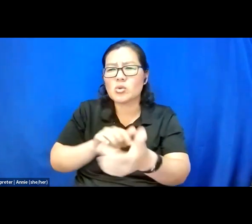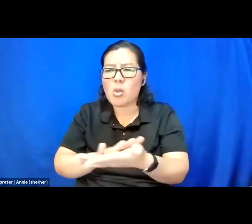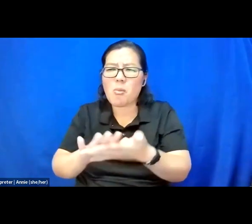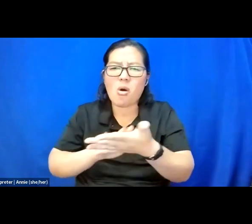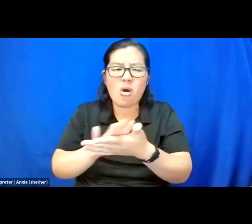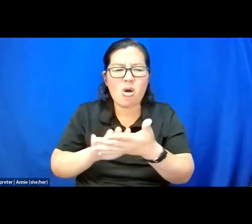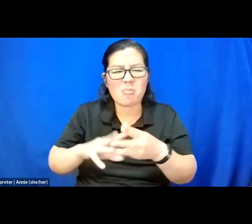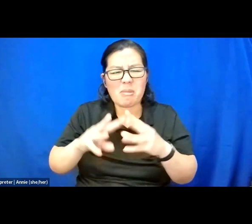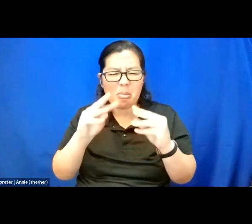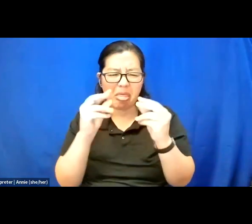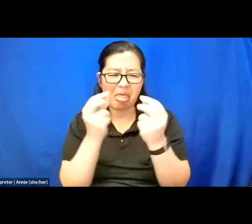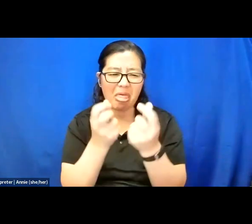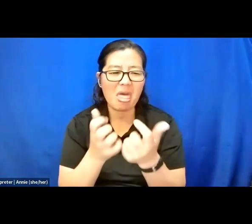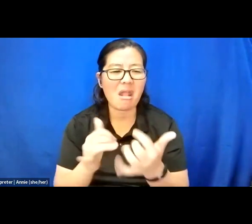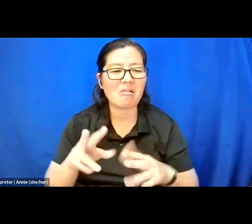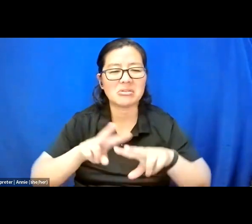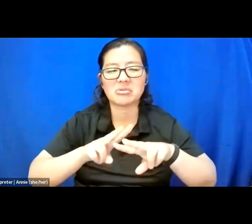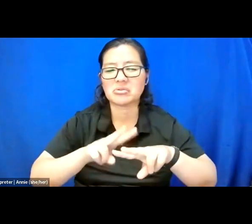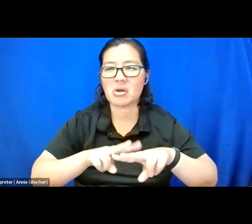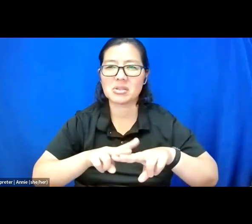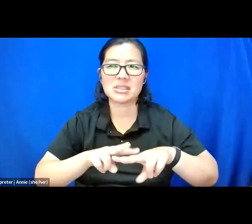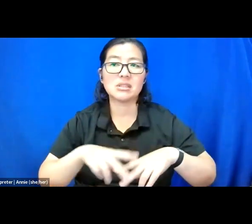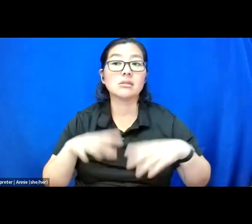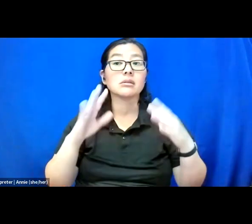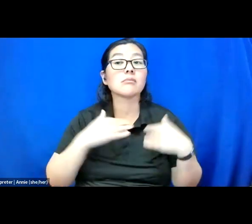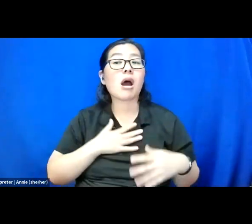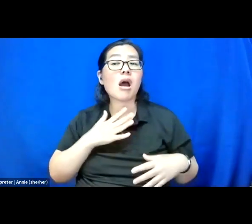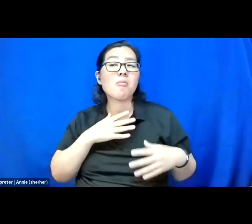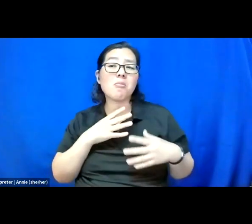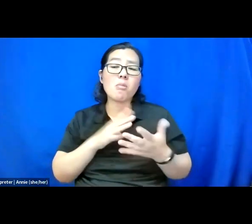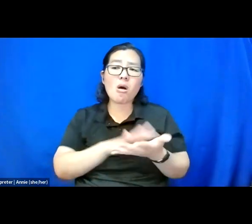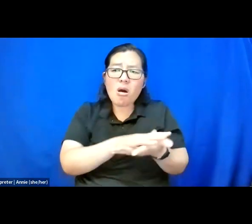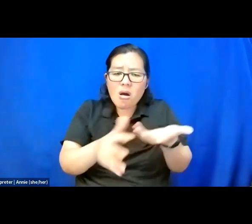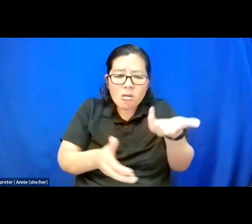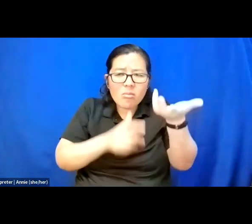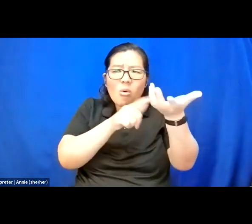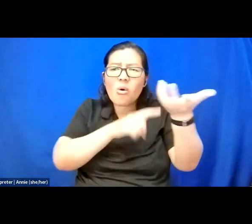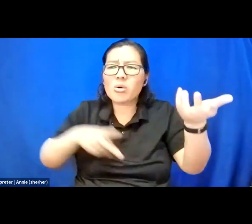brittle and salty my palm cradles a placebo already prescribed